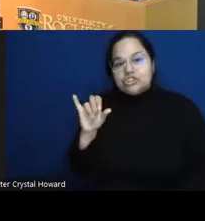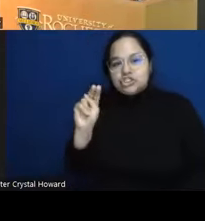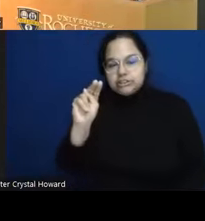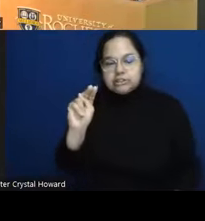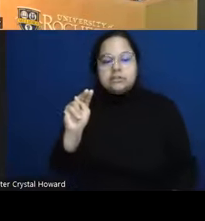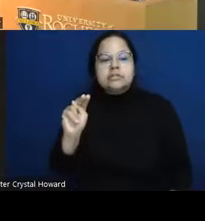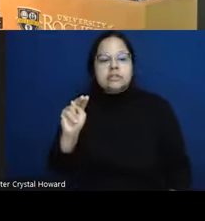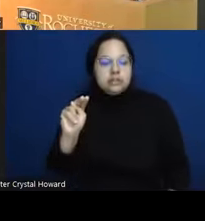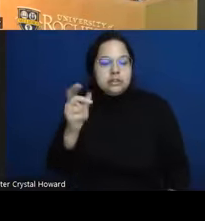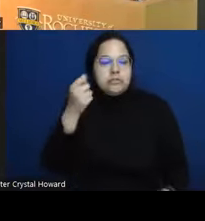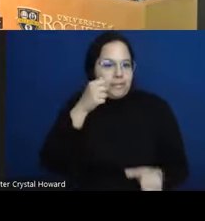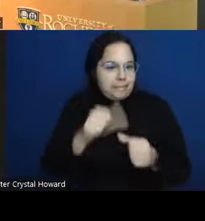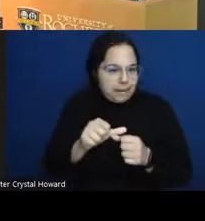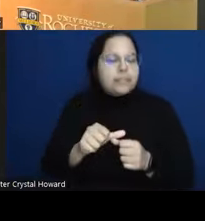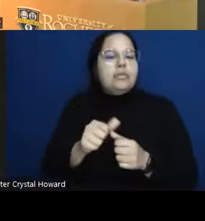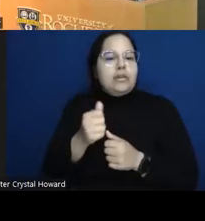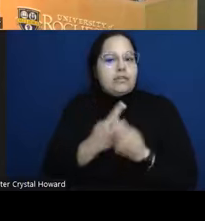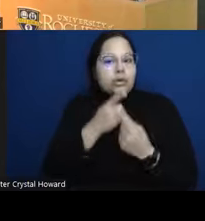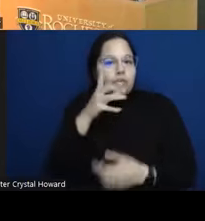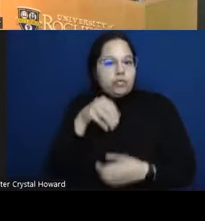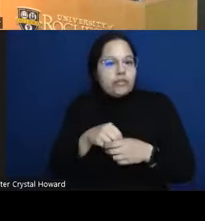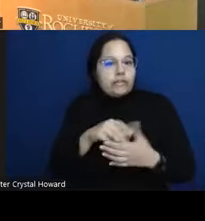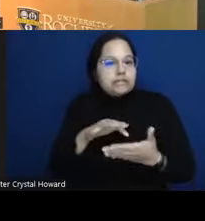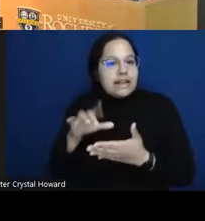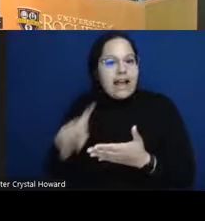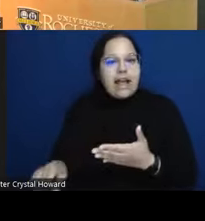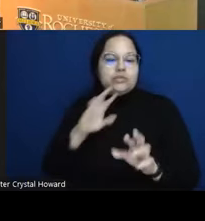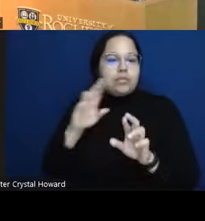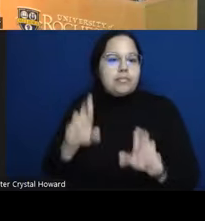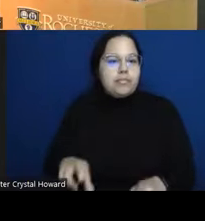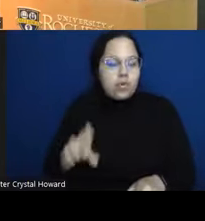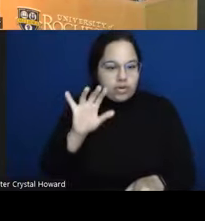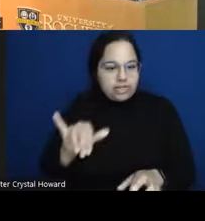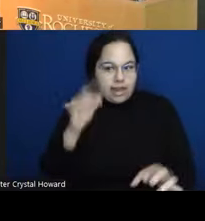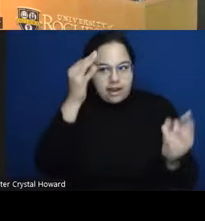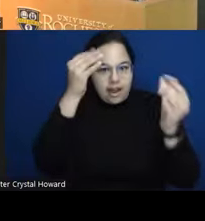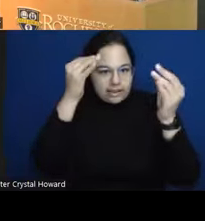active ideation in the last month about 50% of our sample during these two weeks didn't